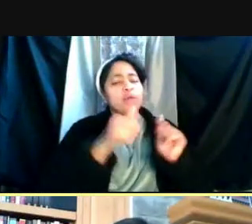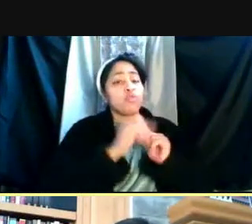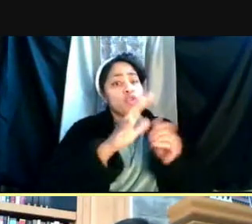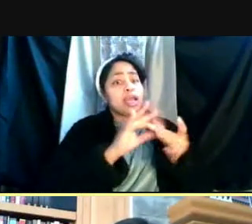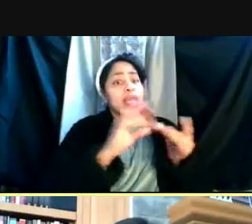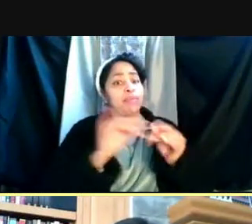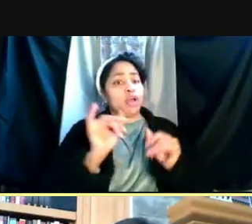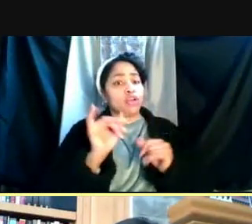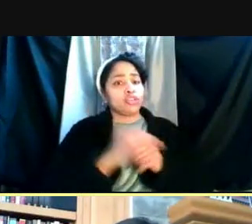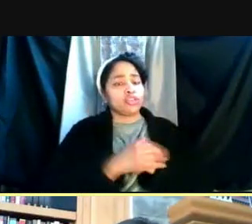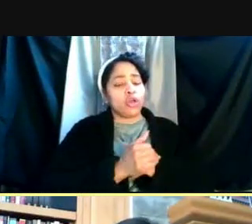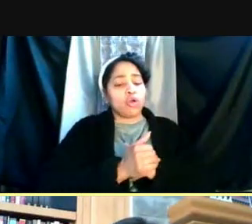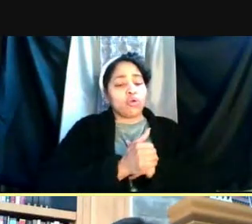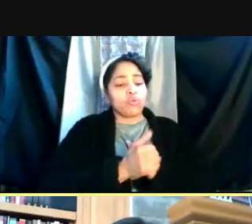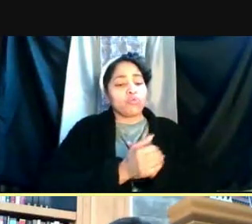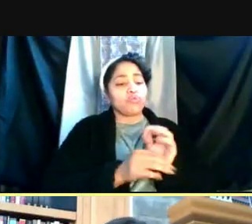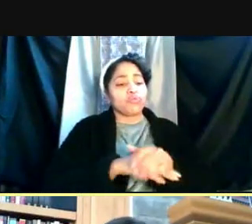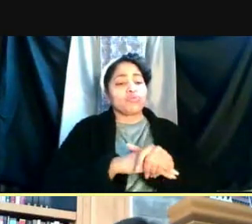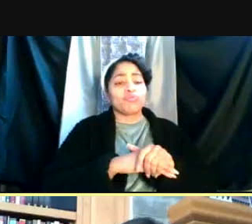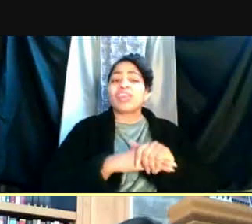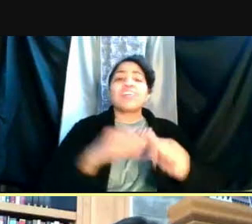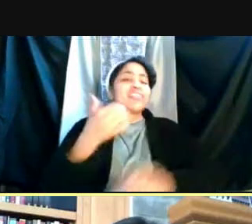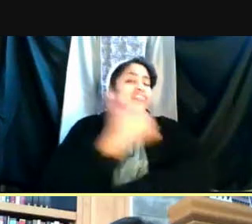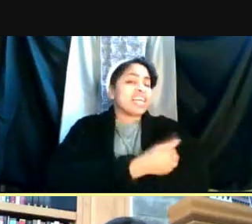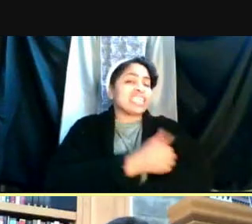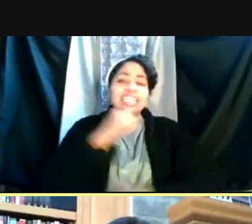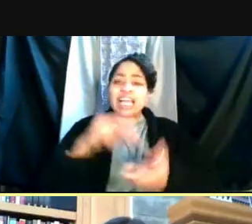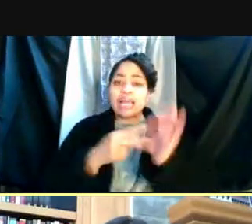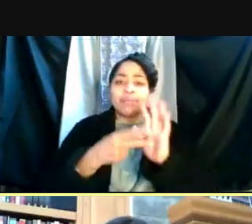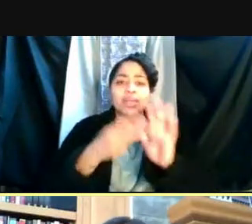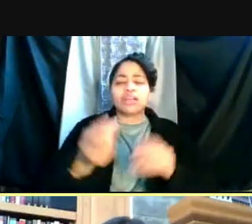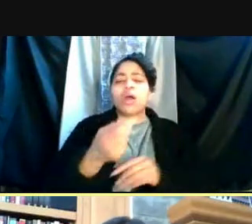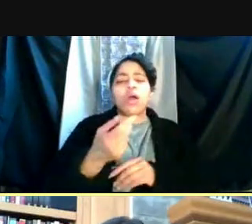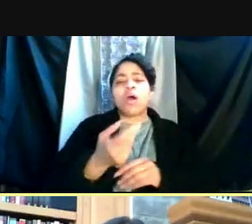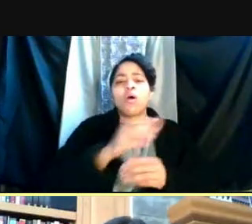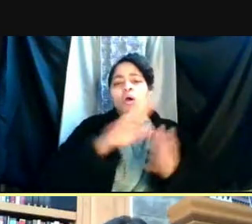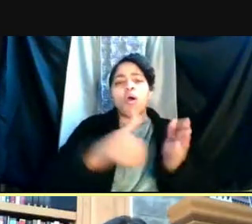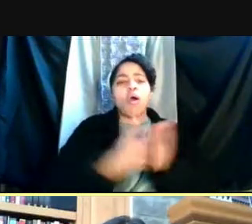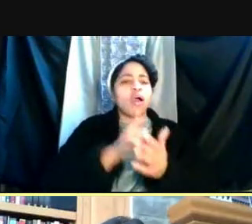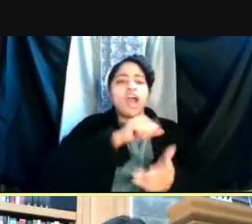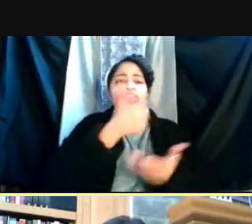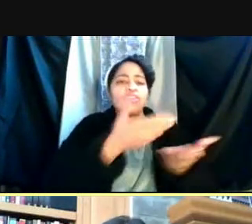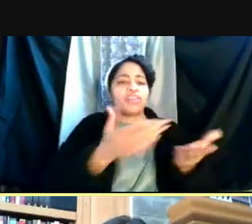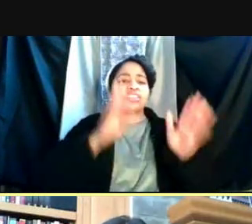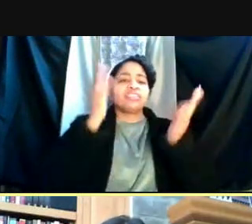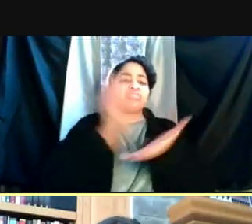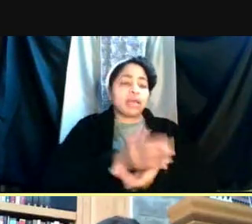and vaccination doesn't mean you get rid of the other mitigation issues. At least at this moment